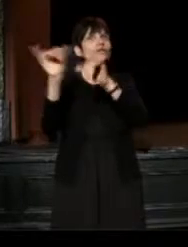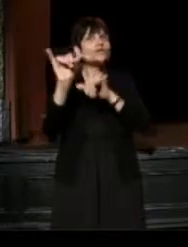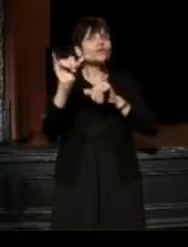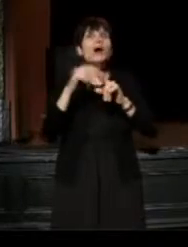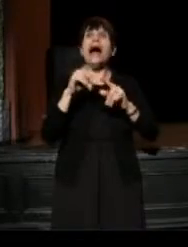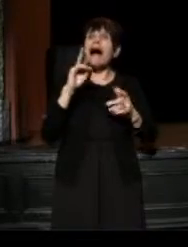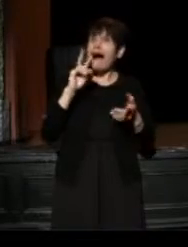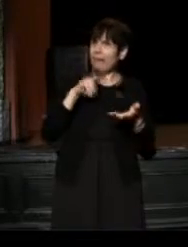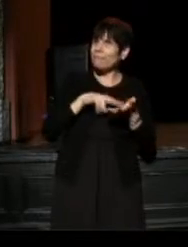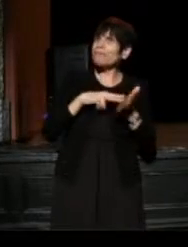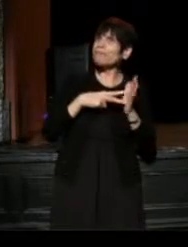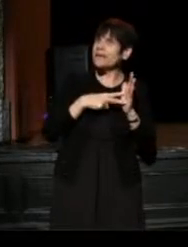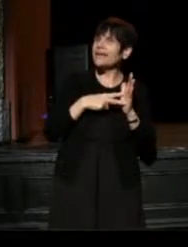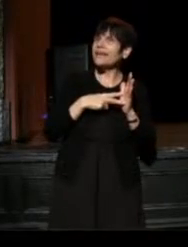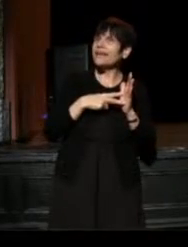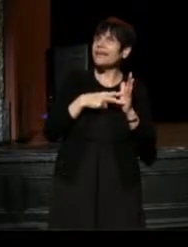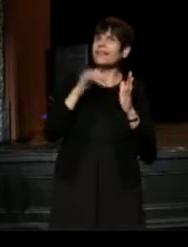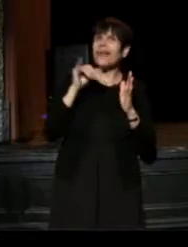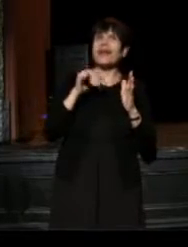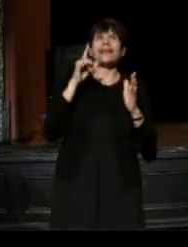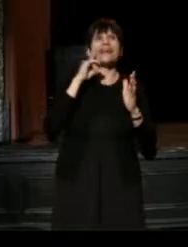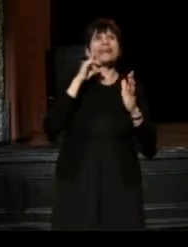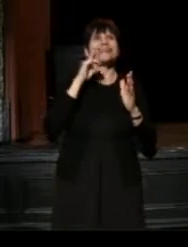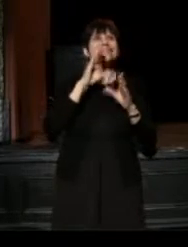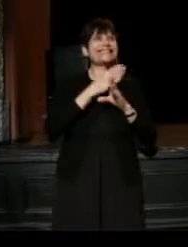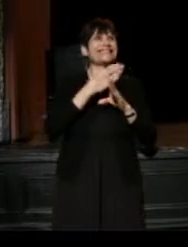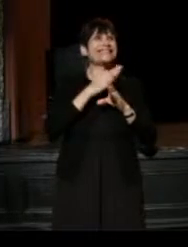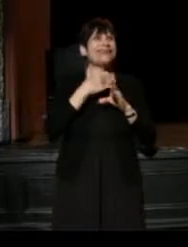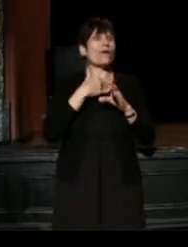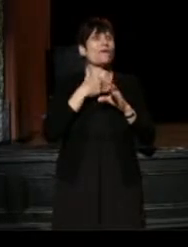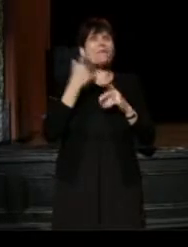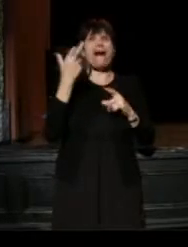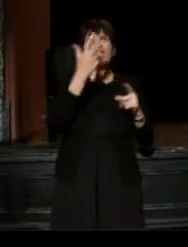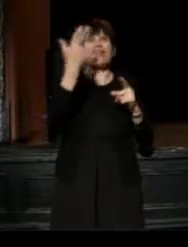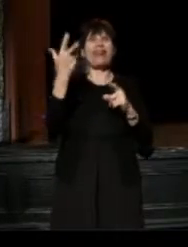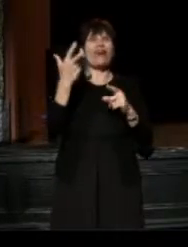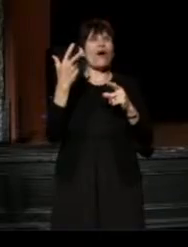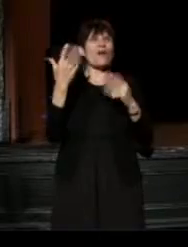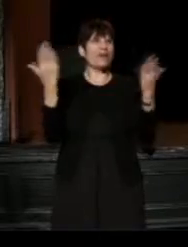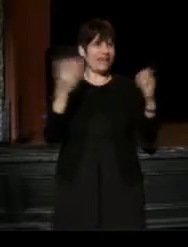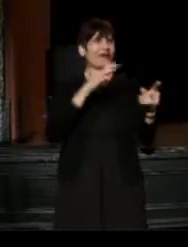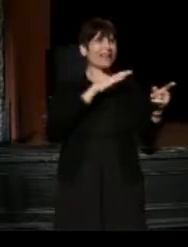I mean that I think, I just want to share with my fellow colleagues here in Cleveland,